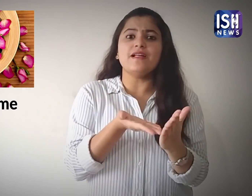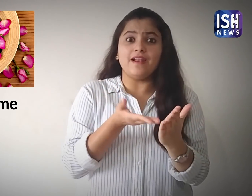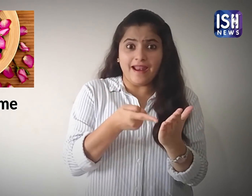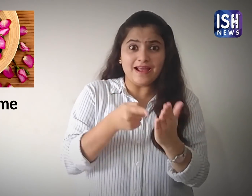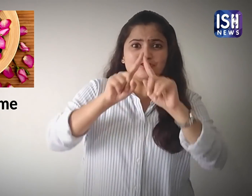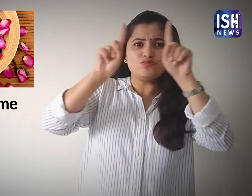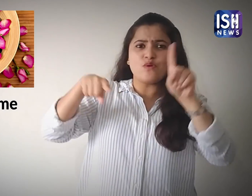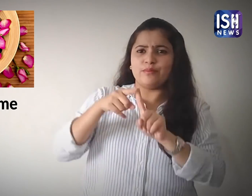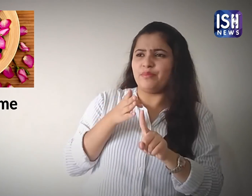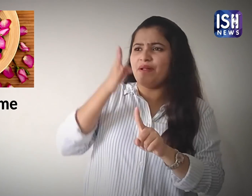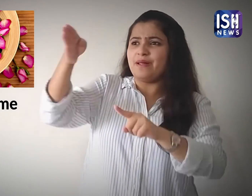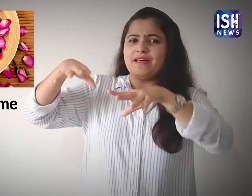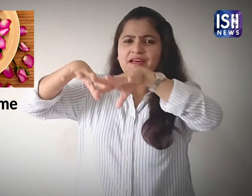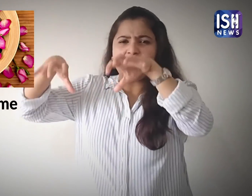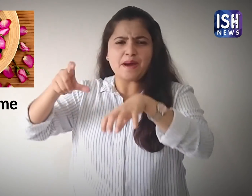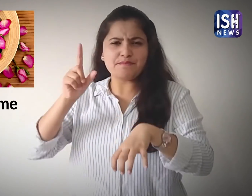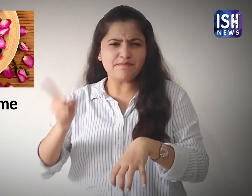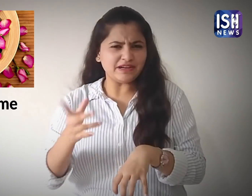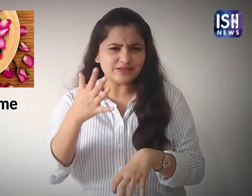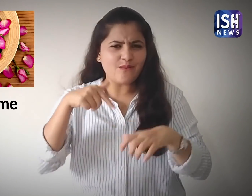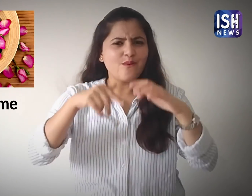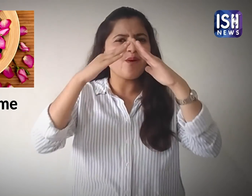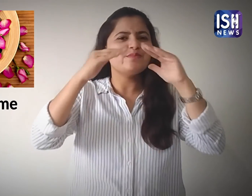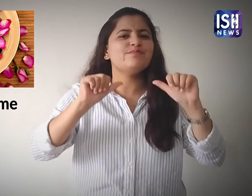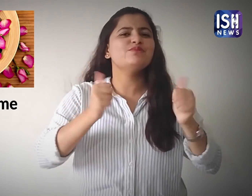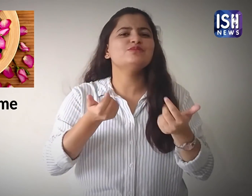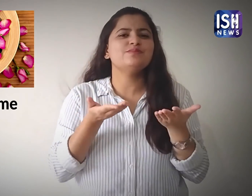You do not need to go to the salon!